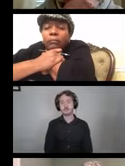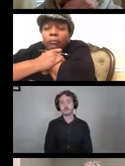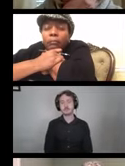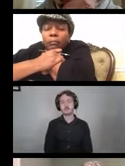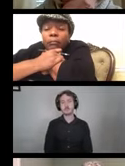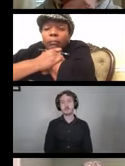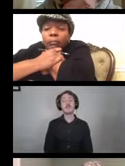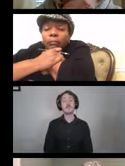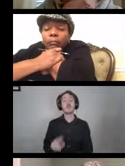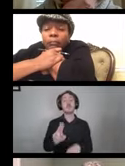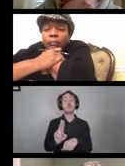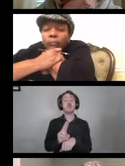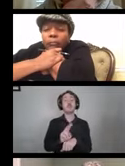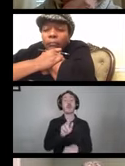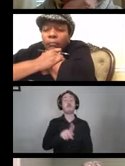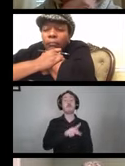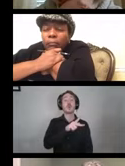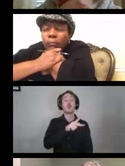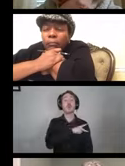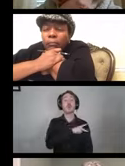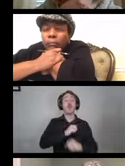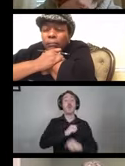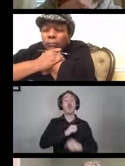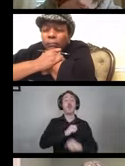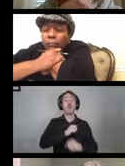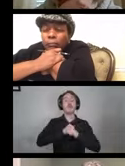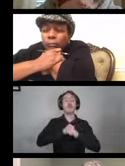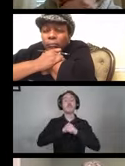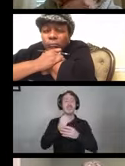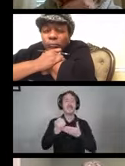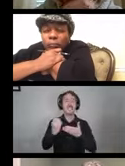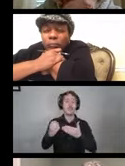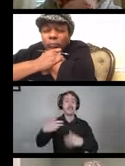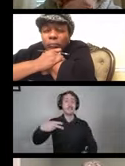Use of personal protective equipment is very important.